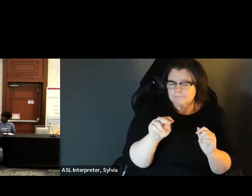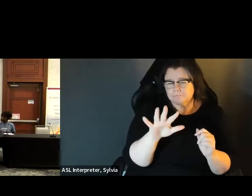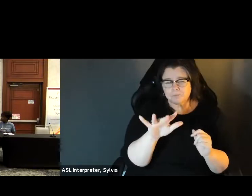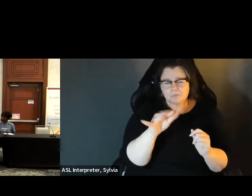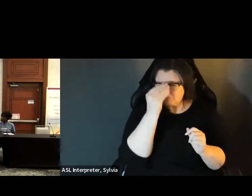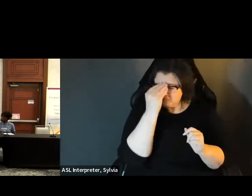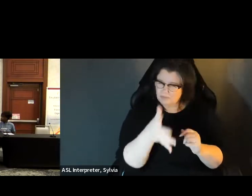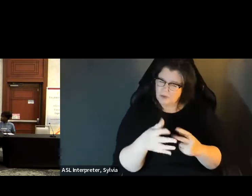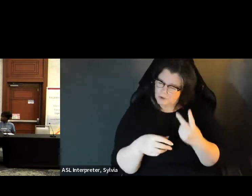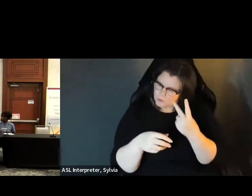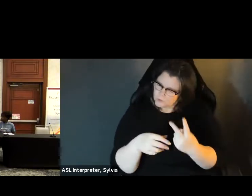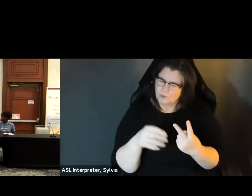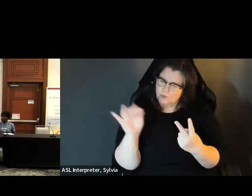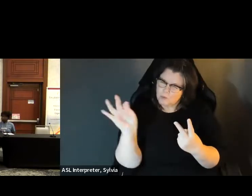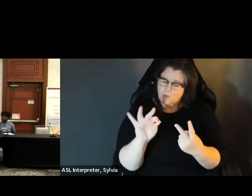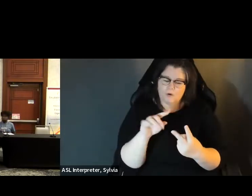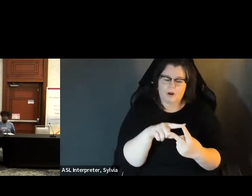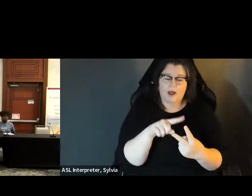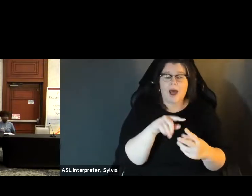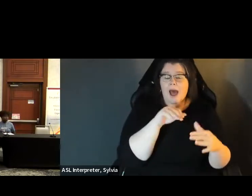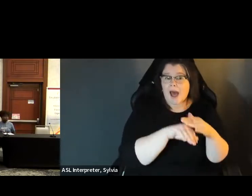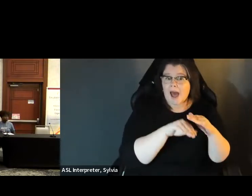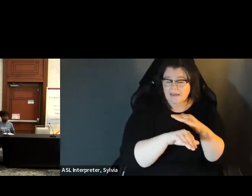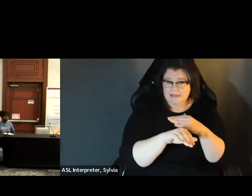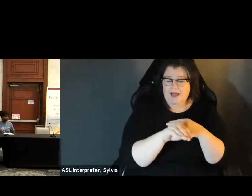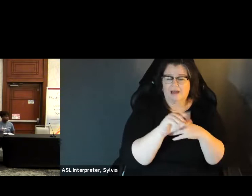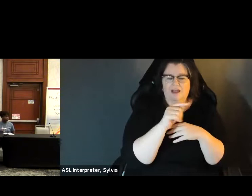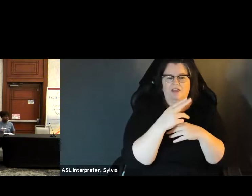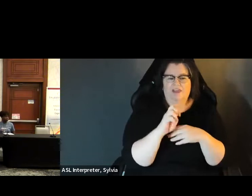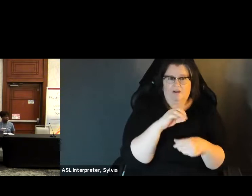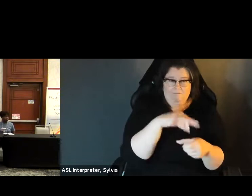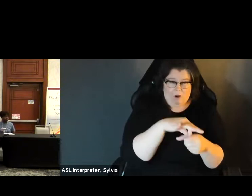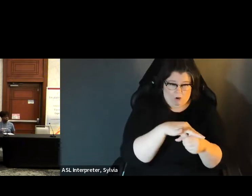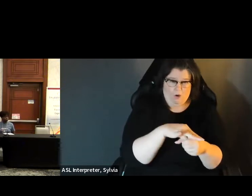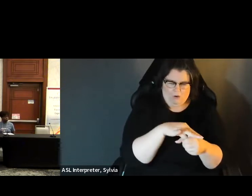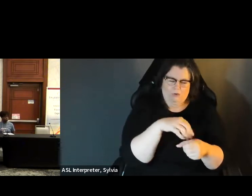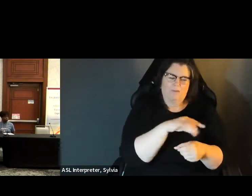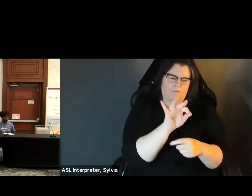This is Marilyn, 2 tools, 2 tools. Access the vote.